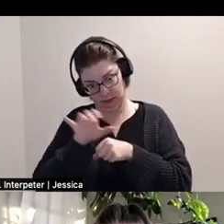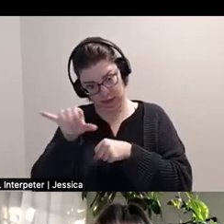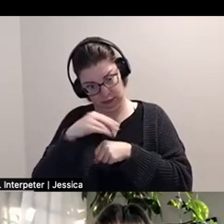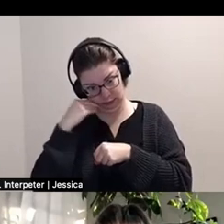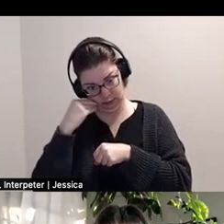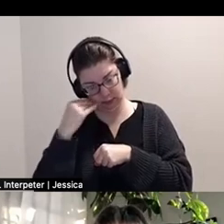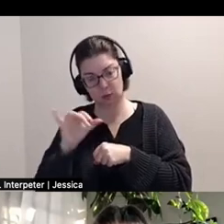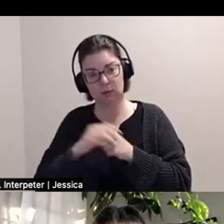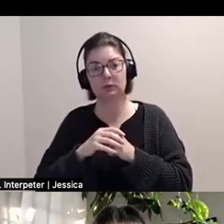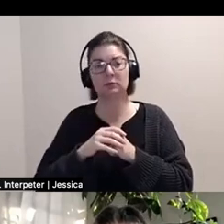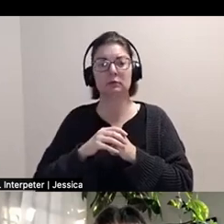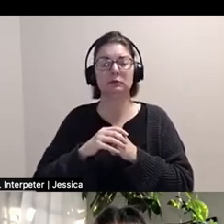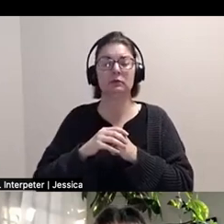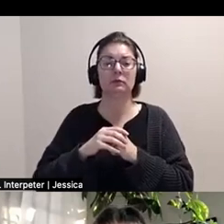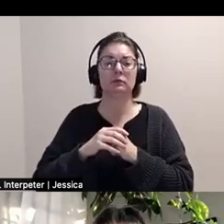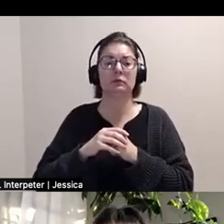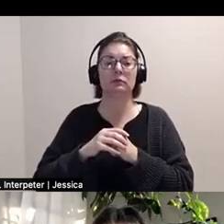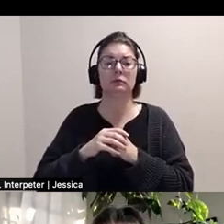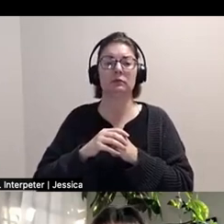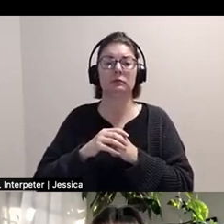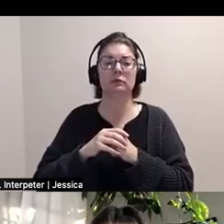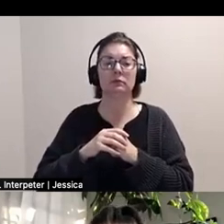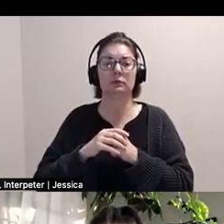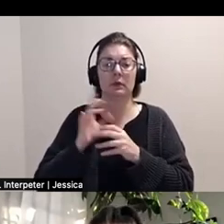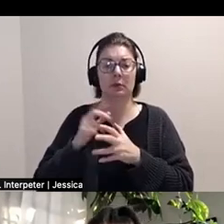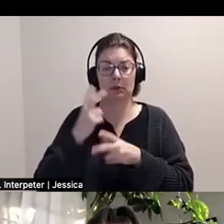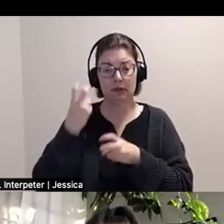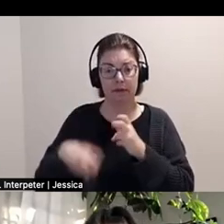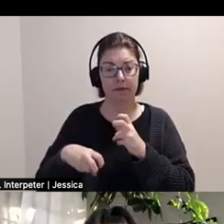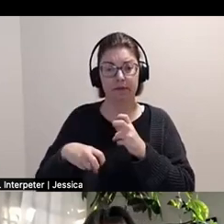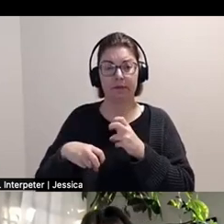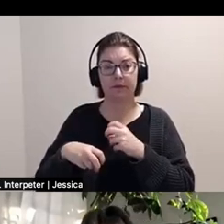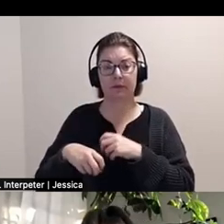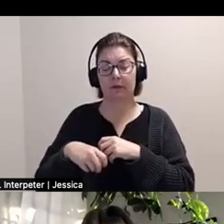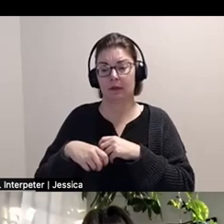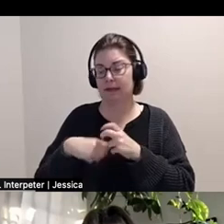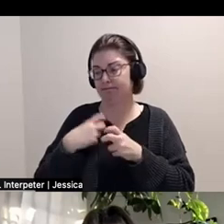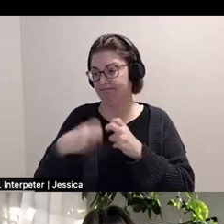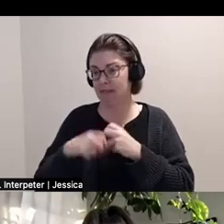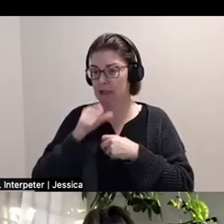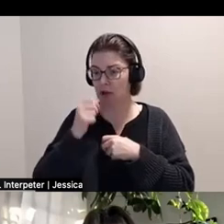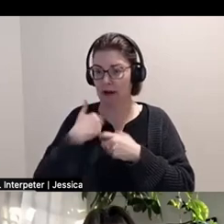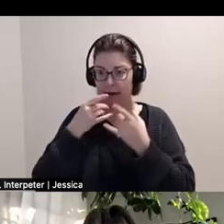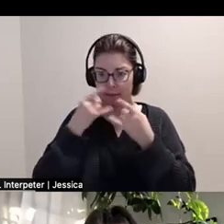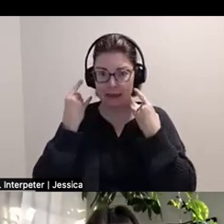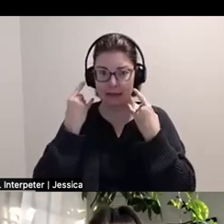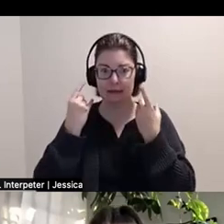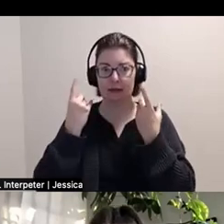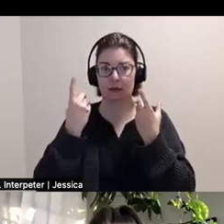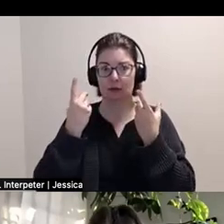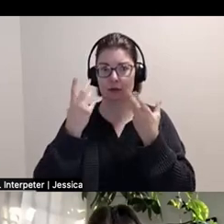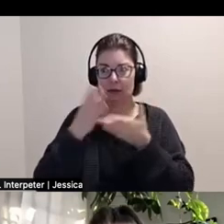And it's been really hard to not have masks in places that it'd be great if they were masks.